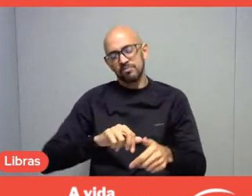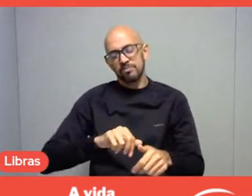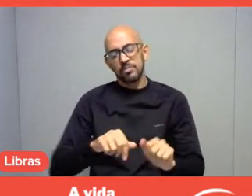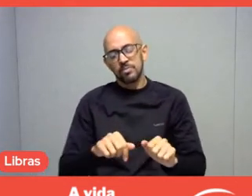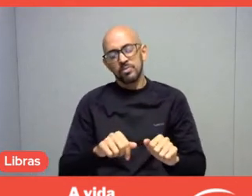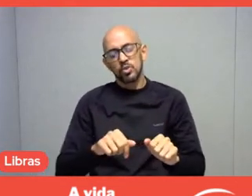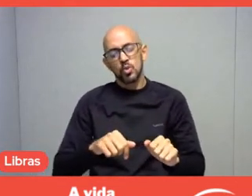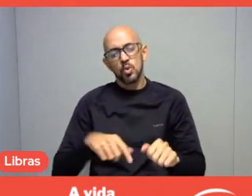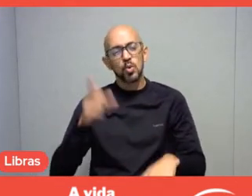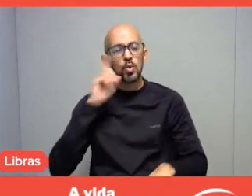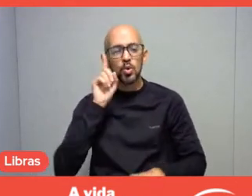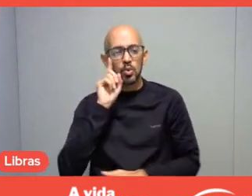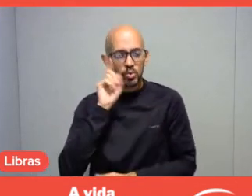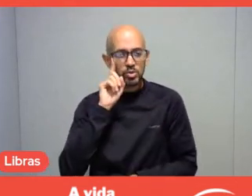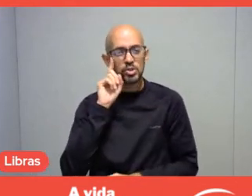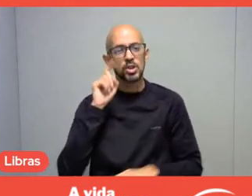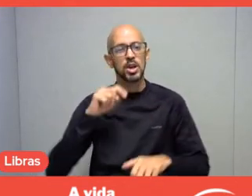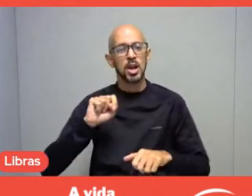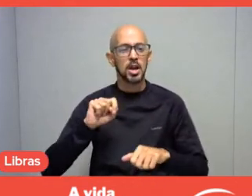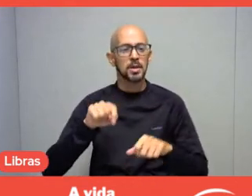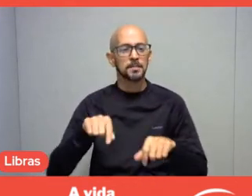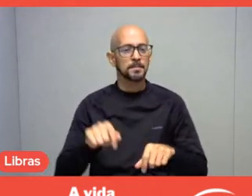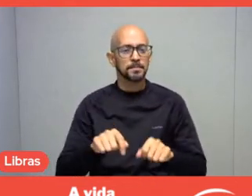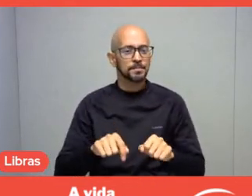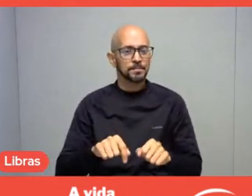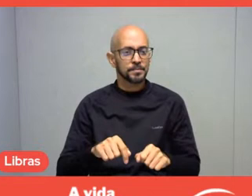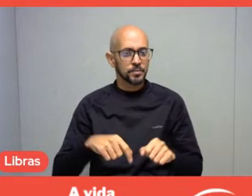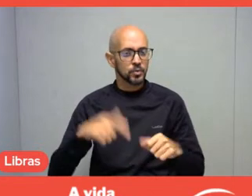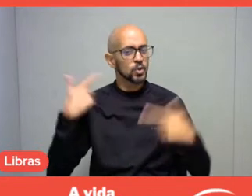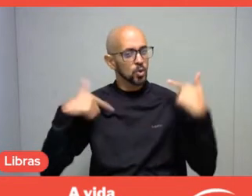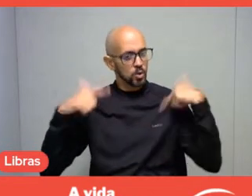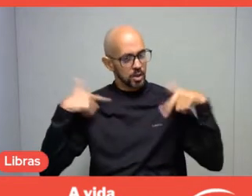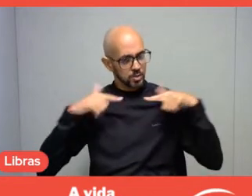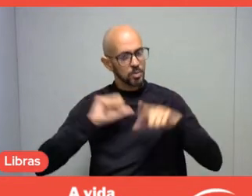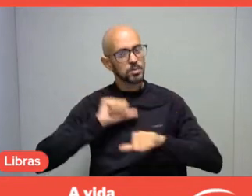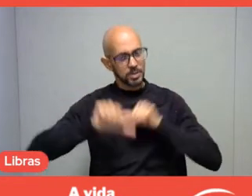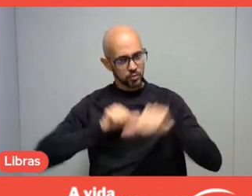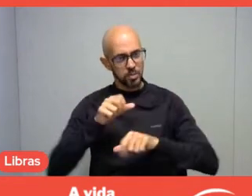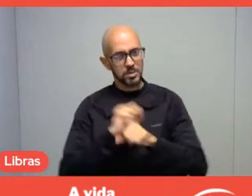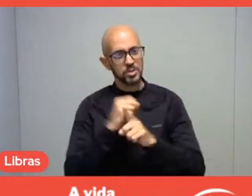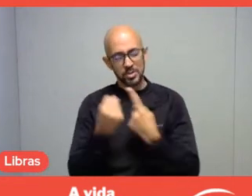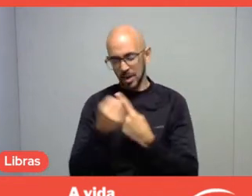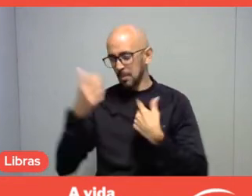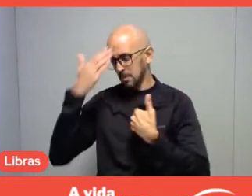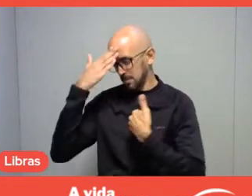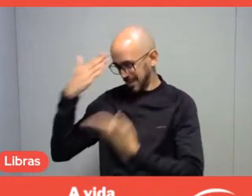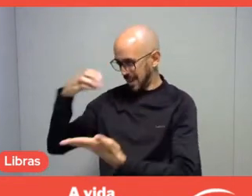and the diversity of leisure as a social transformation. Thank you, Márcia, I turn the floor over to you.